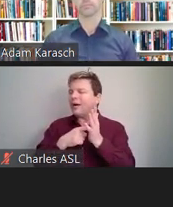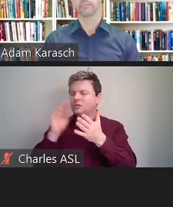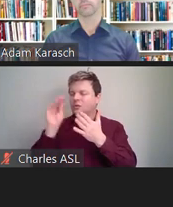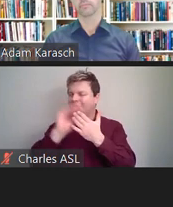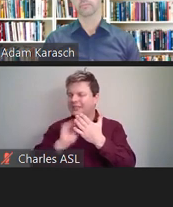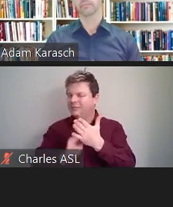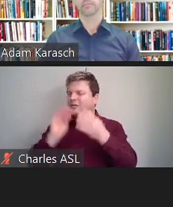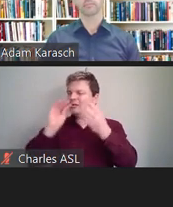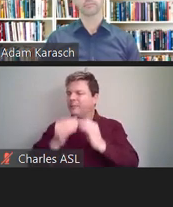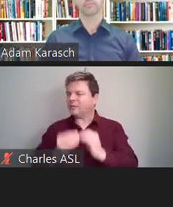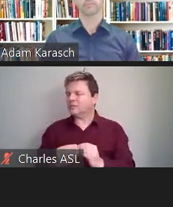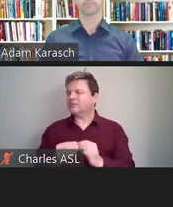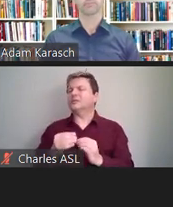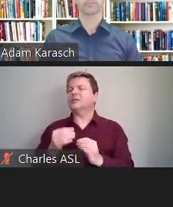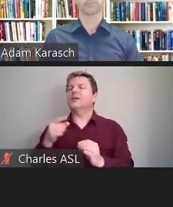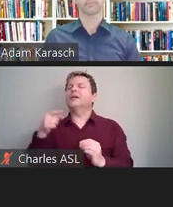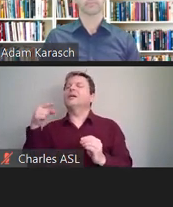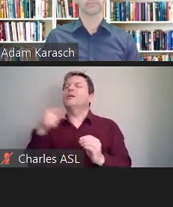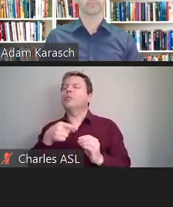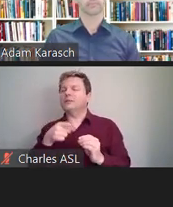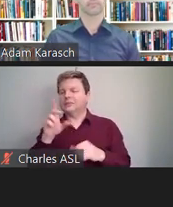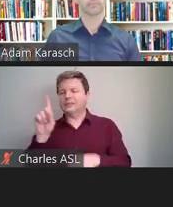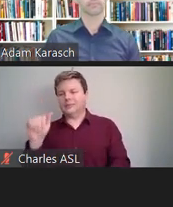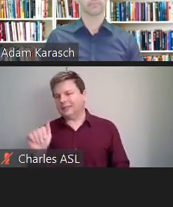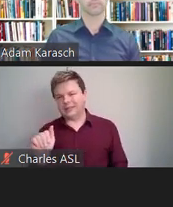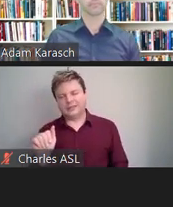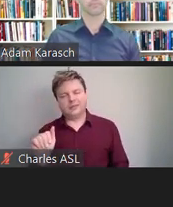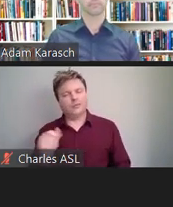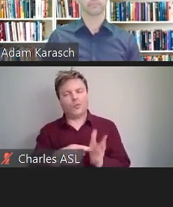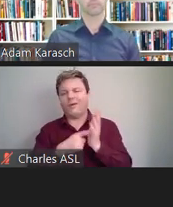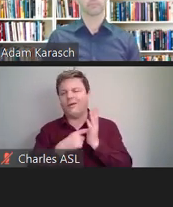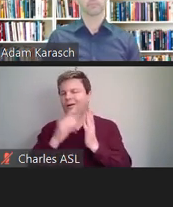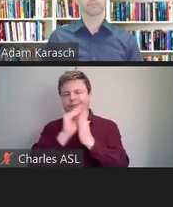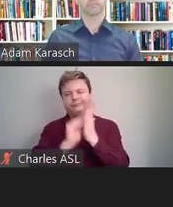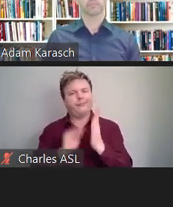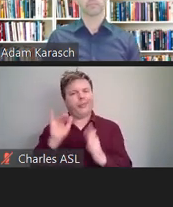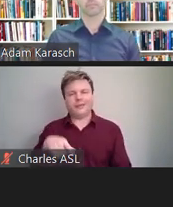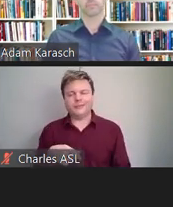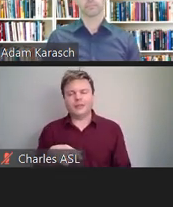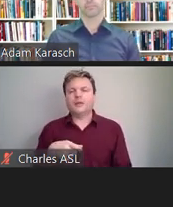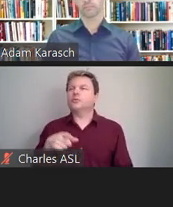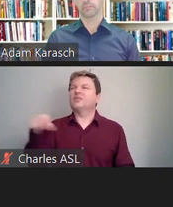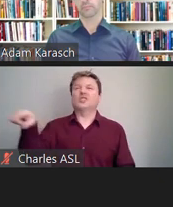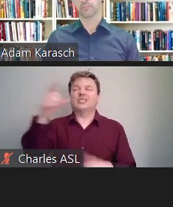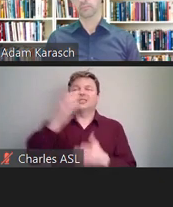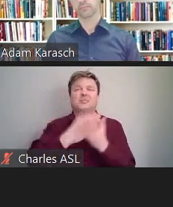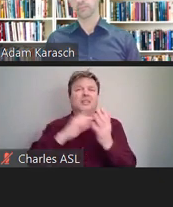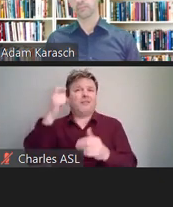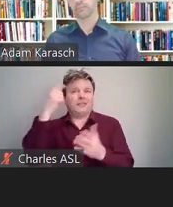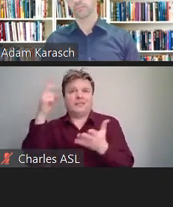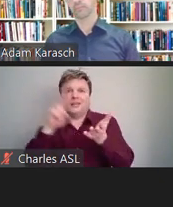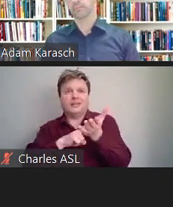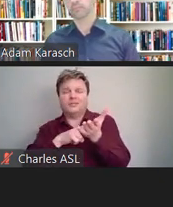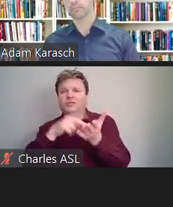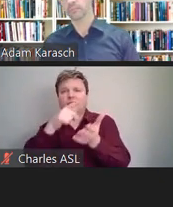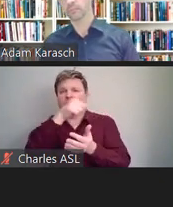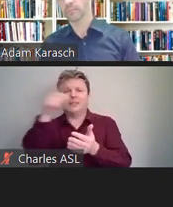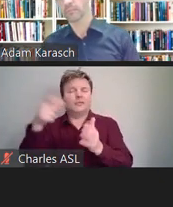So if there is some sort of government contract that requires to keep records of employees